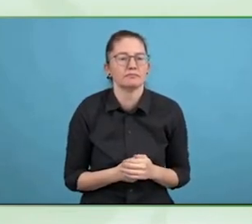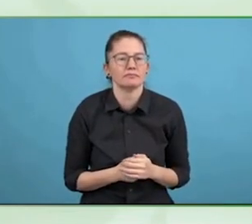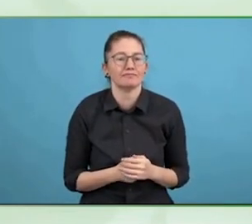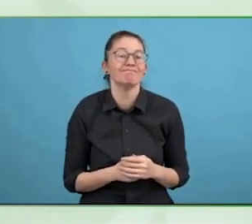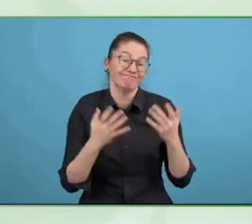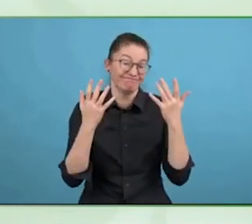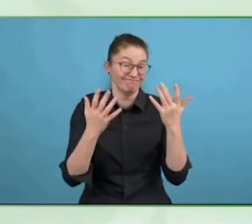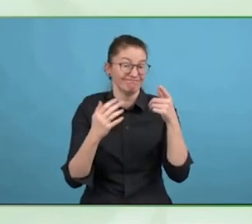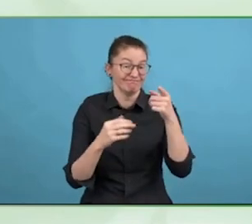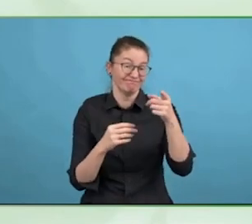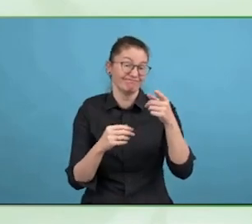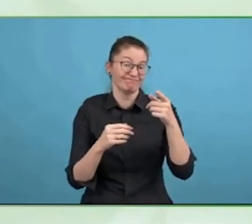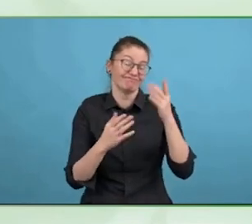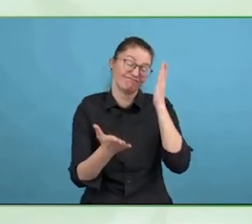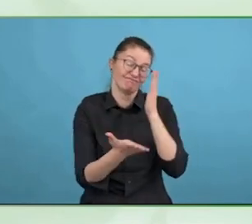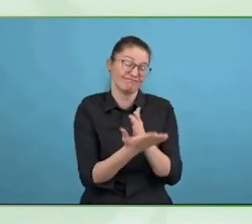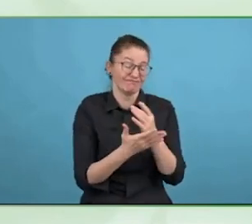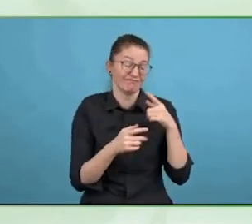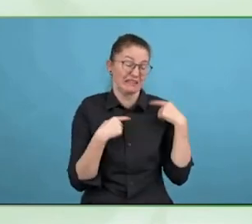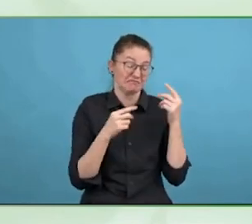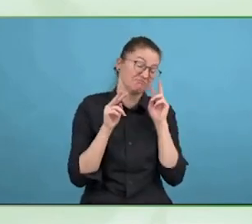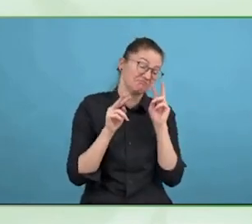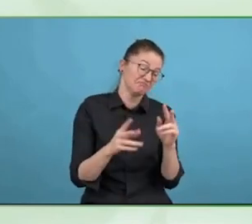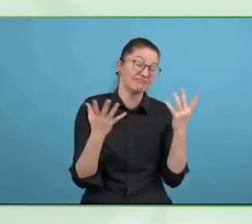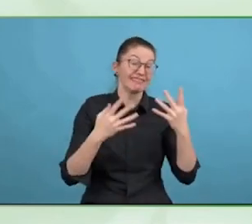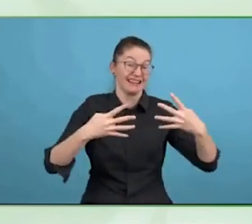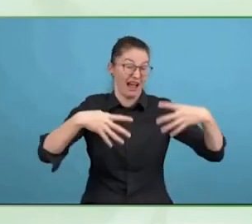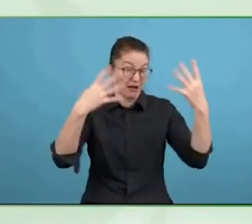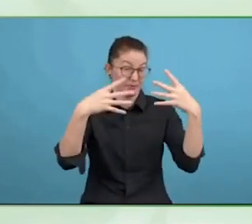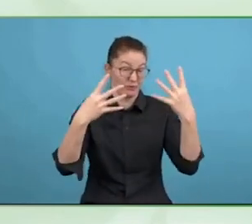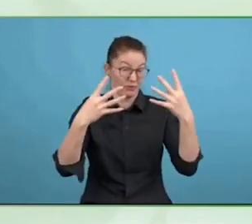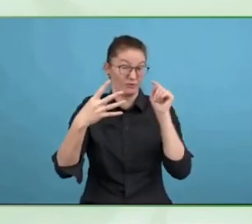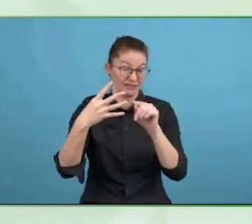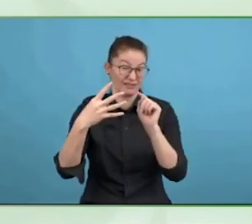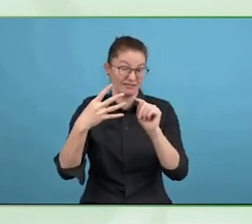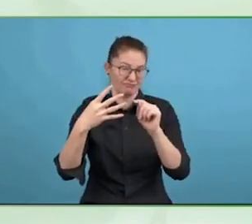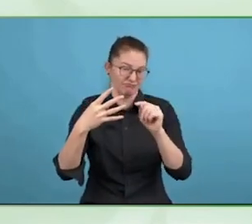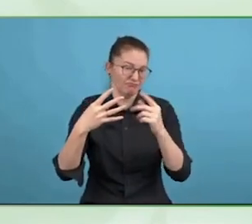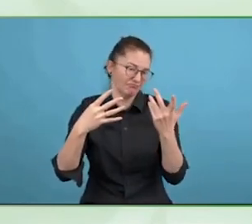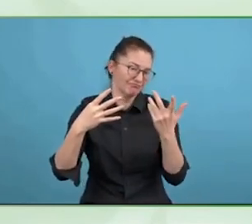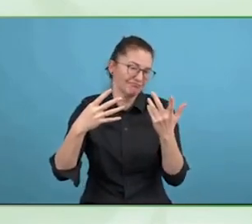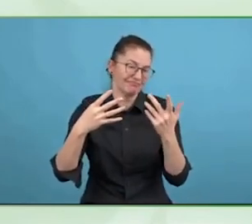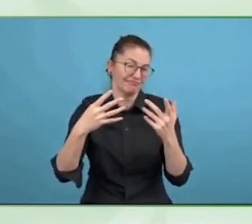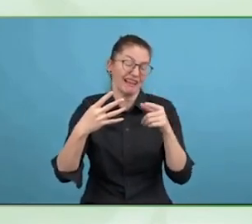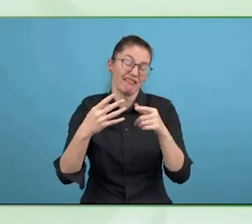two major turning point for us as a business, and the industry, where